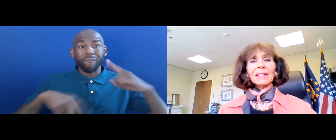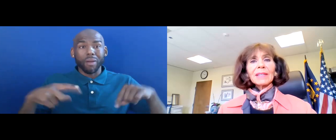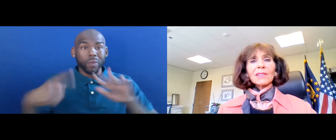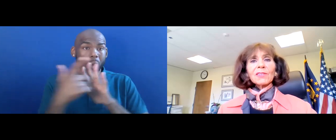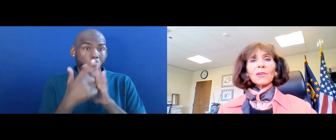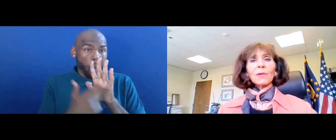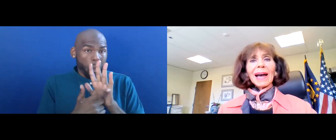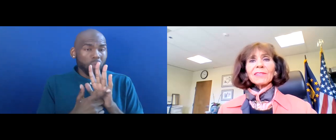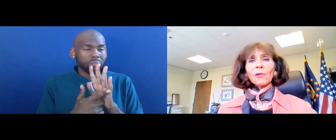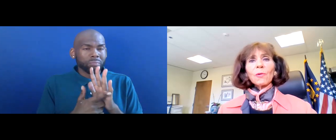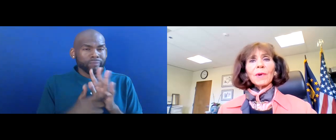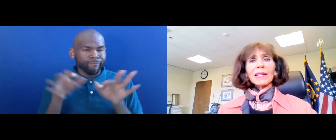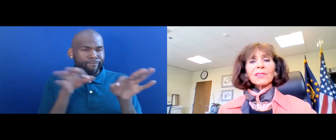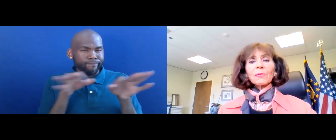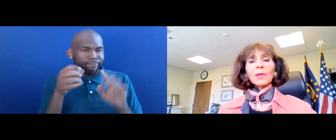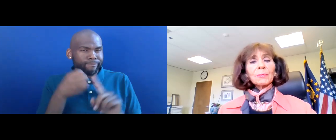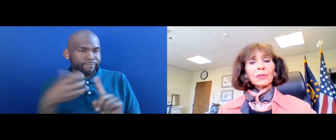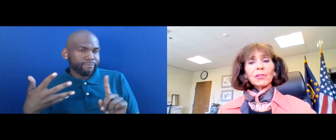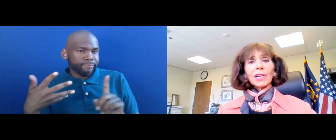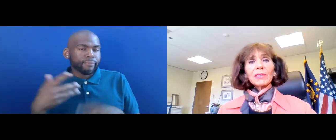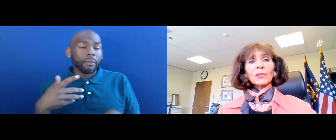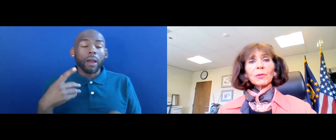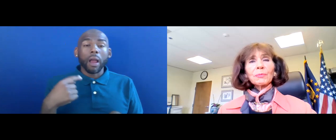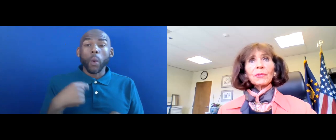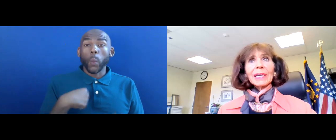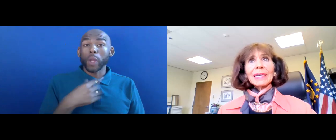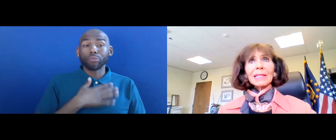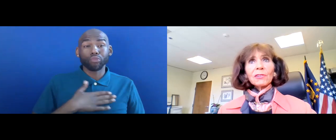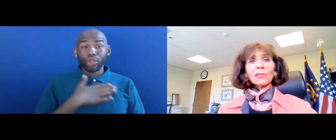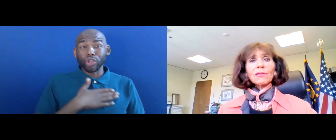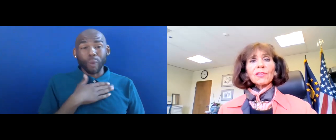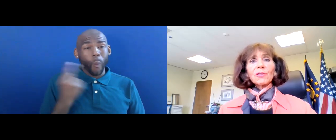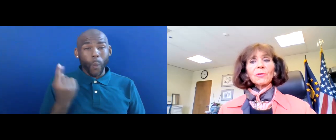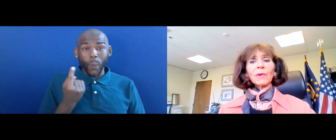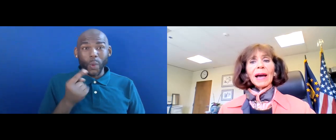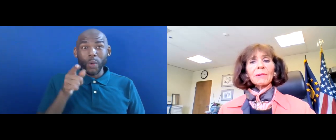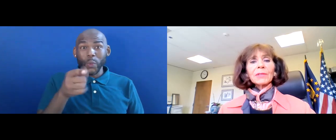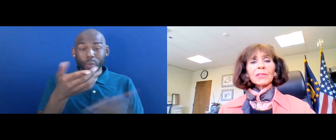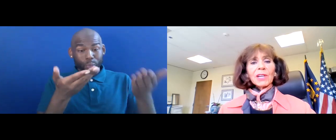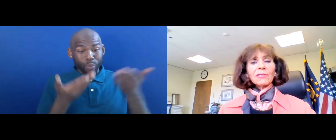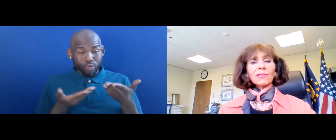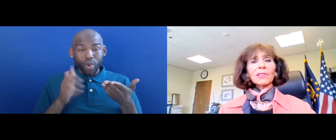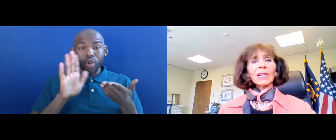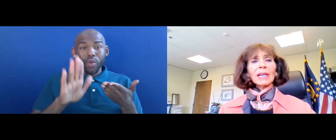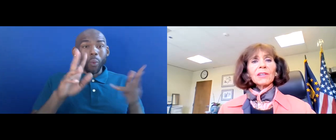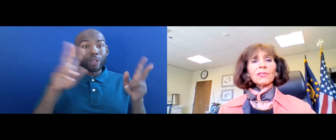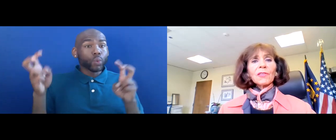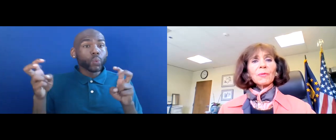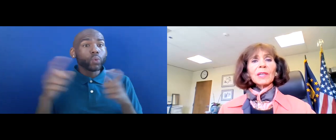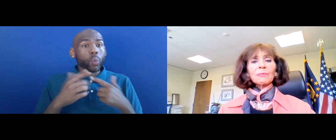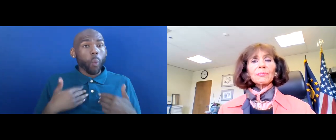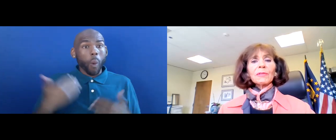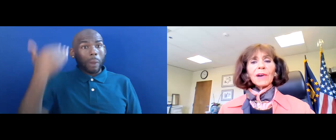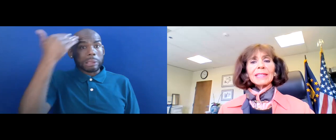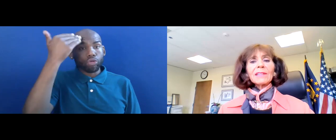AS ALWAYS, WE APPRECIATE YOU BRINGING ISSUES TO OUR ATTENTION SO THAT WE CAN PROVIDE